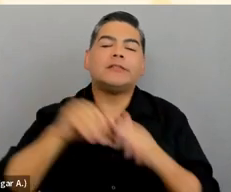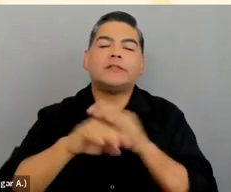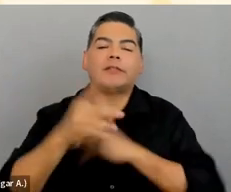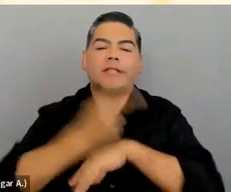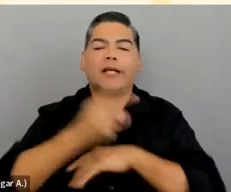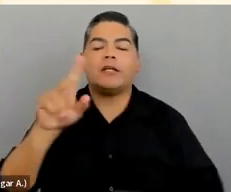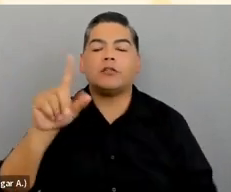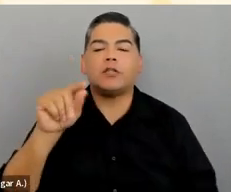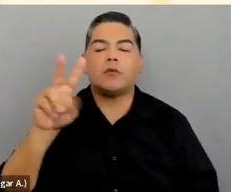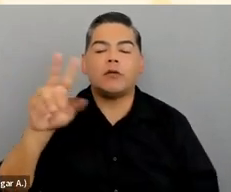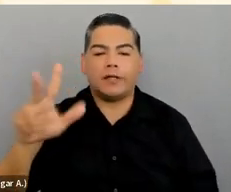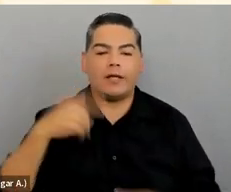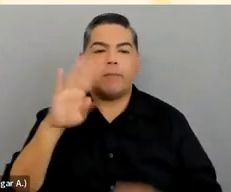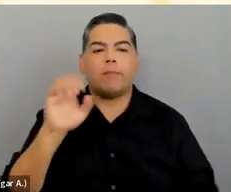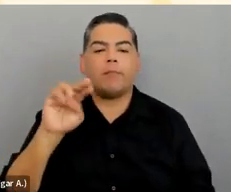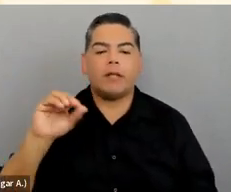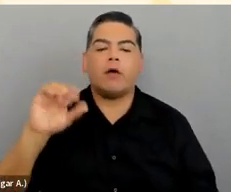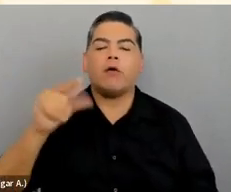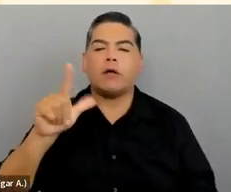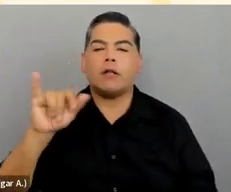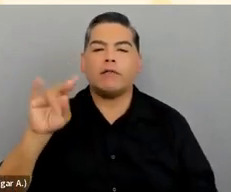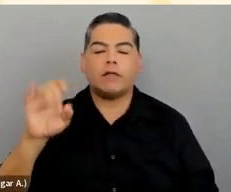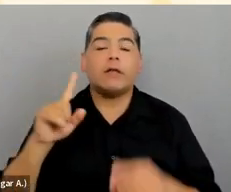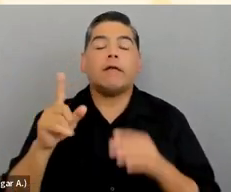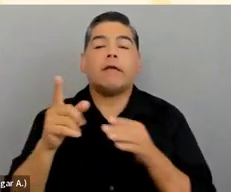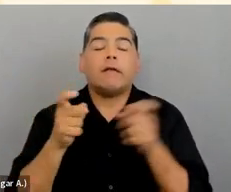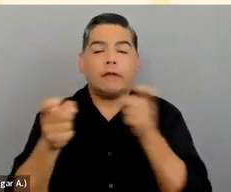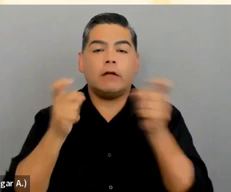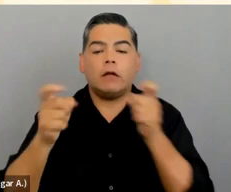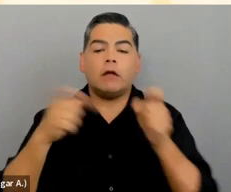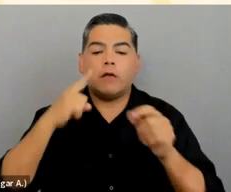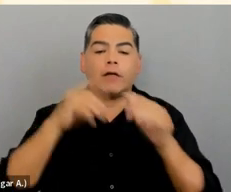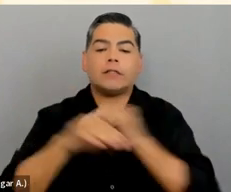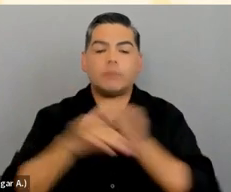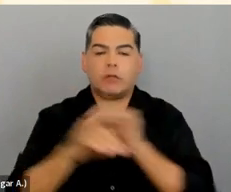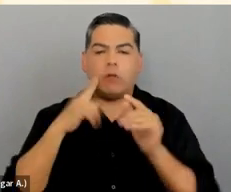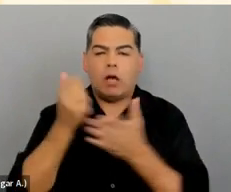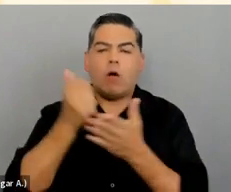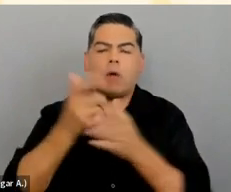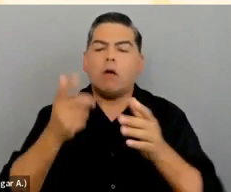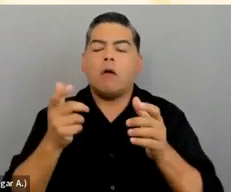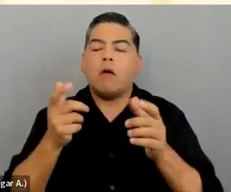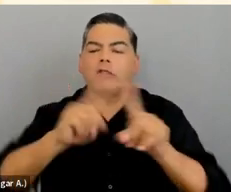I'm Ben Ogilvie, head of accessibility at Arc Touch. We help companies of all sizes create lovable custom apps, websites,